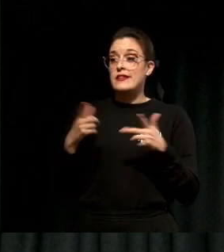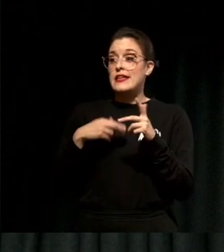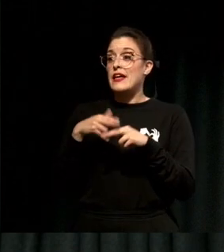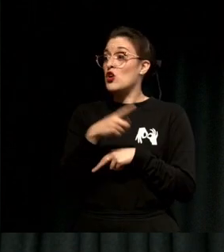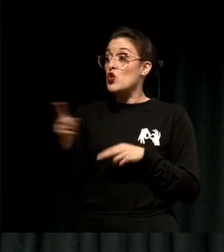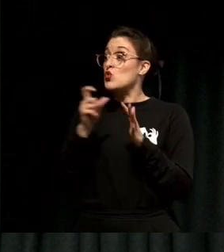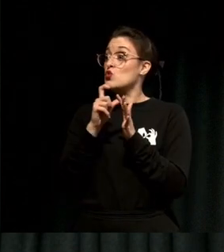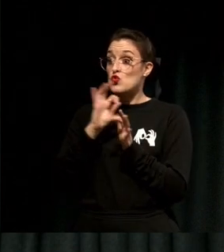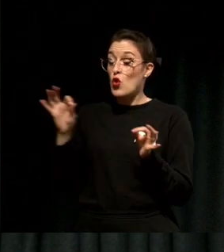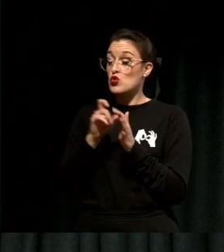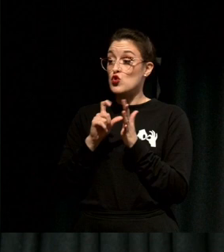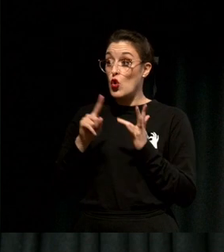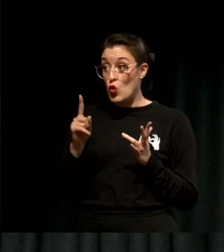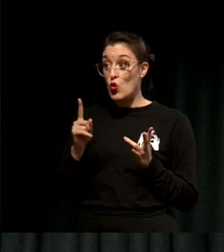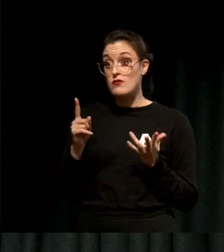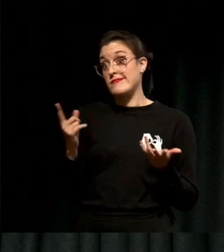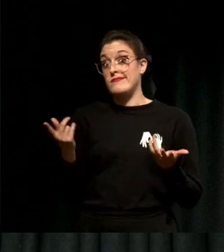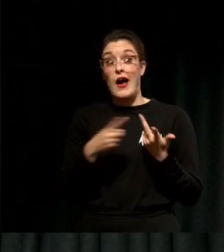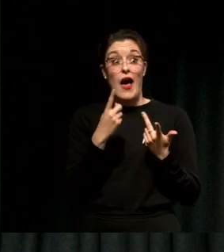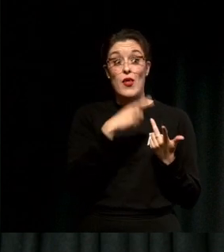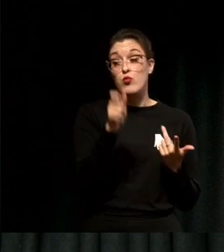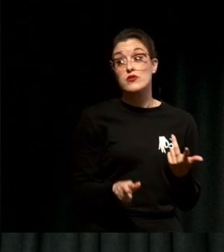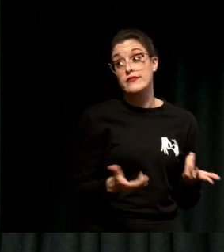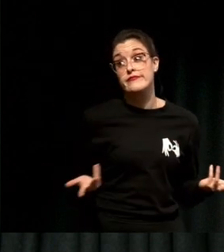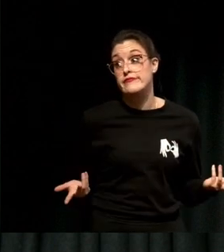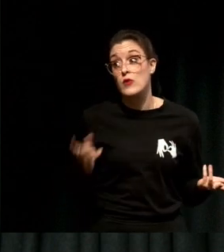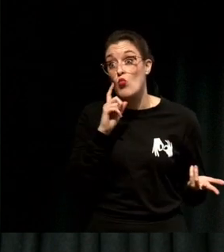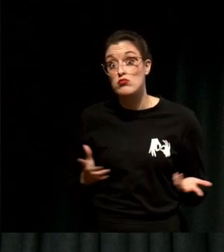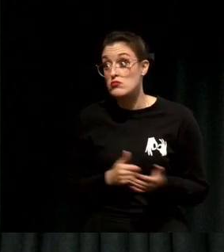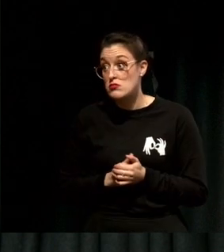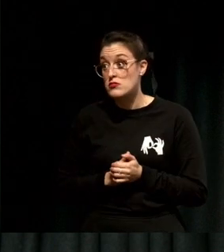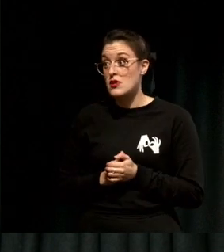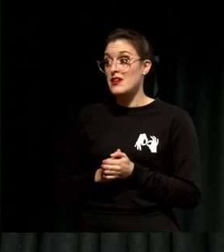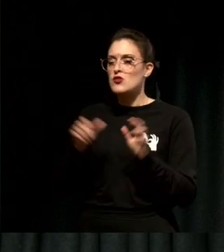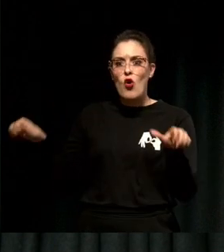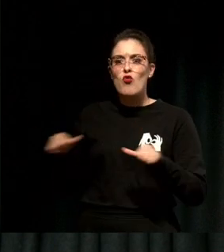And it's okay to fail, I failed many times along the way but make sure you feel it all